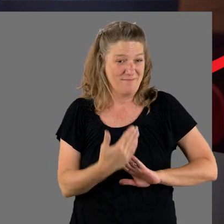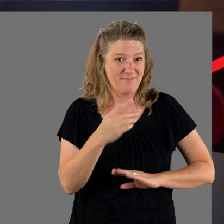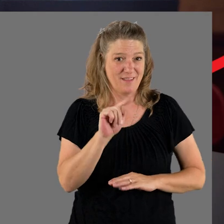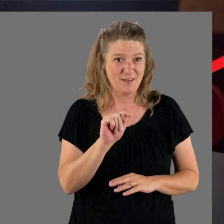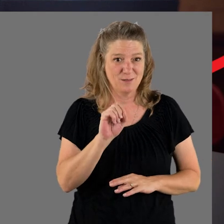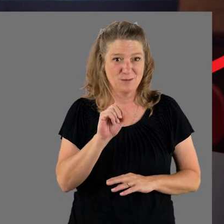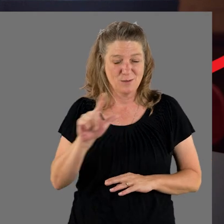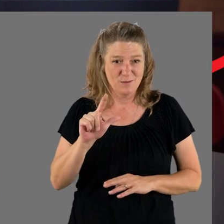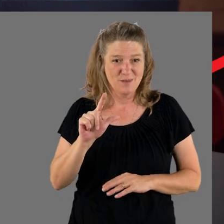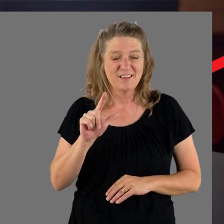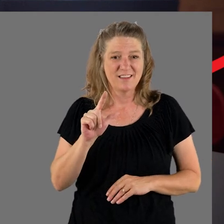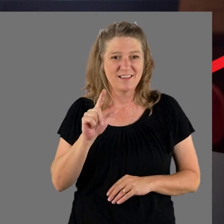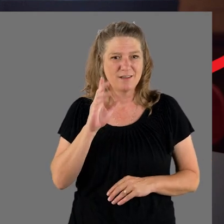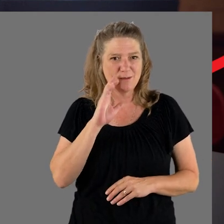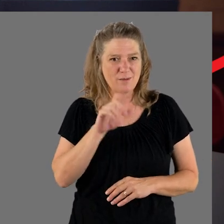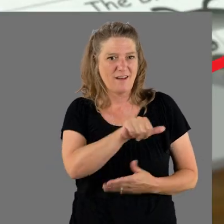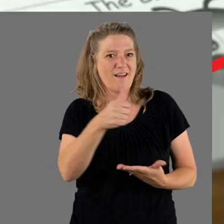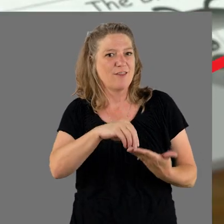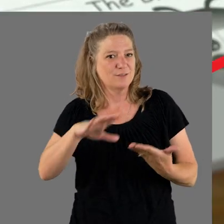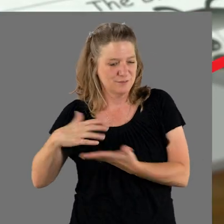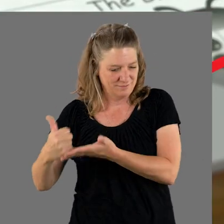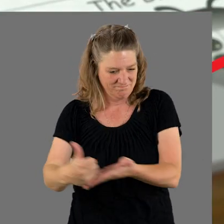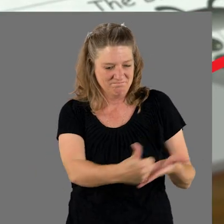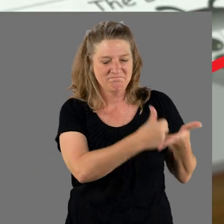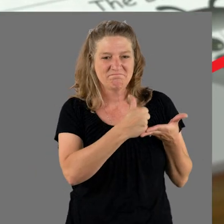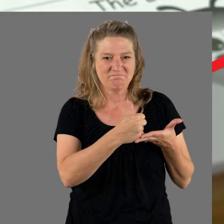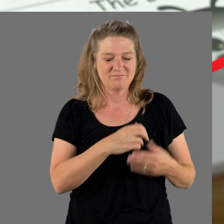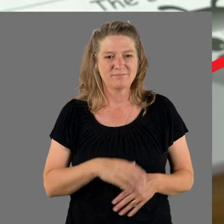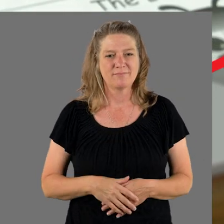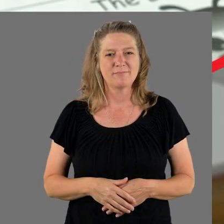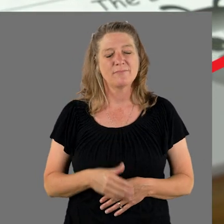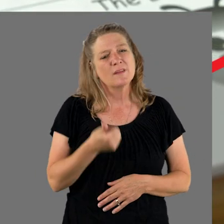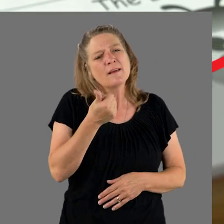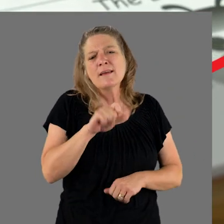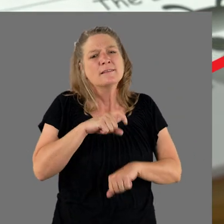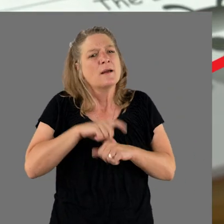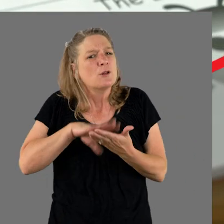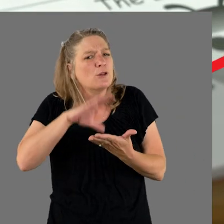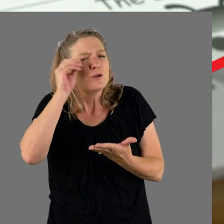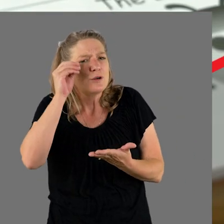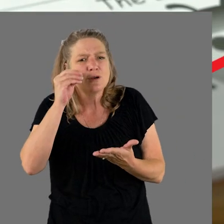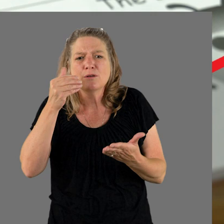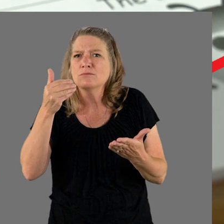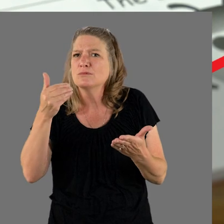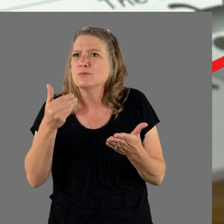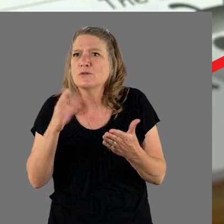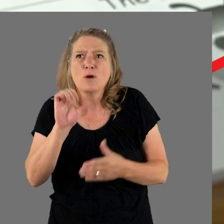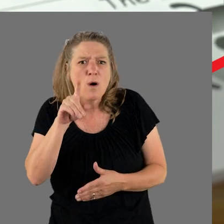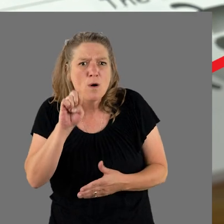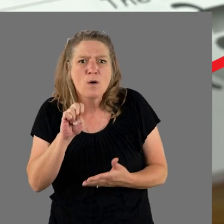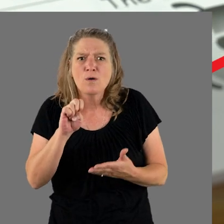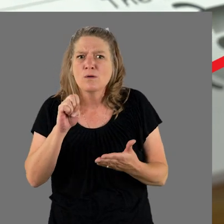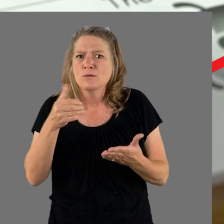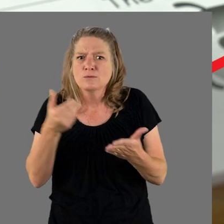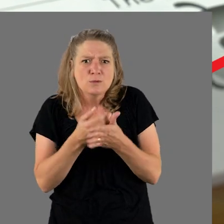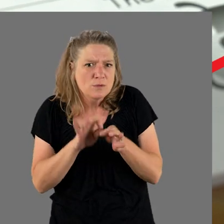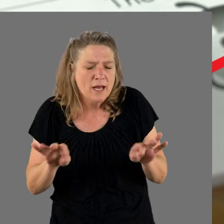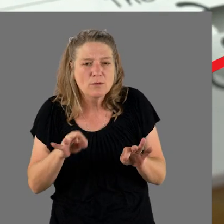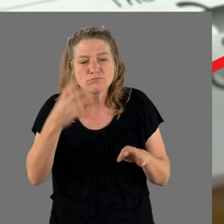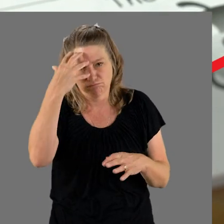then that would help other students. [Julie] Any time you learn a code or a new language, it's a lot of memorization and that can be very hard